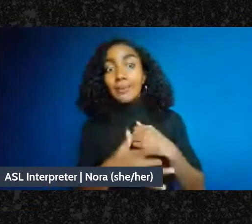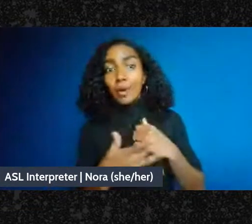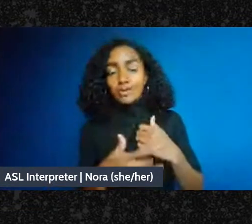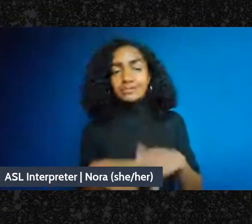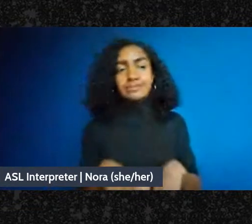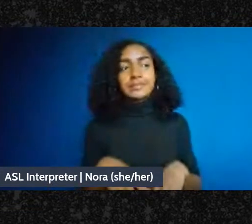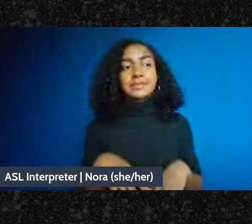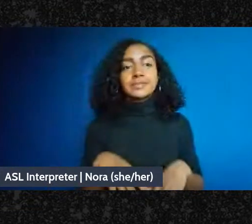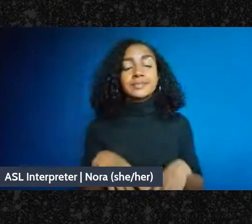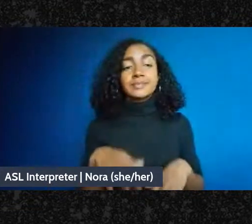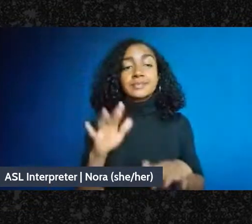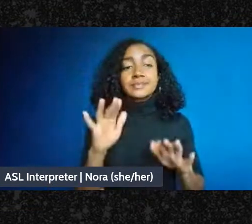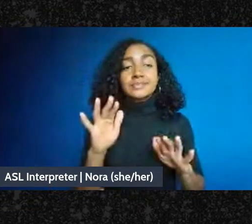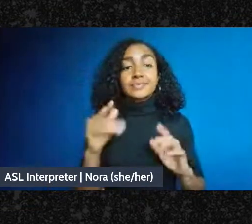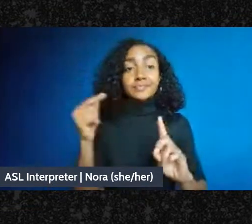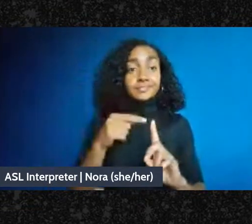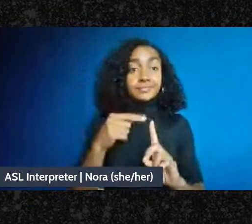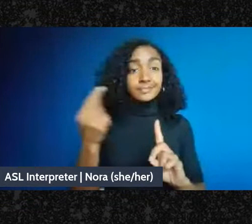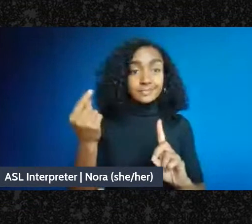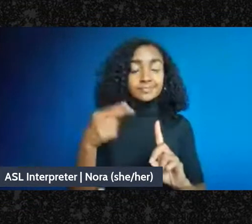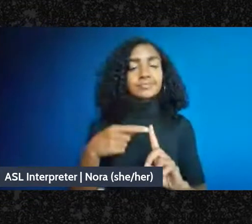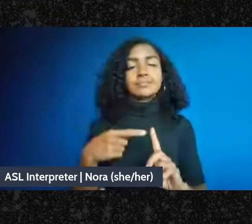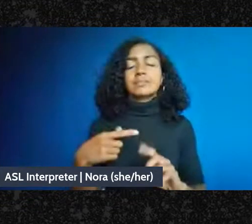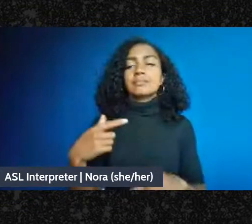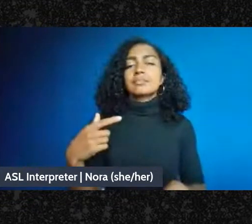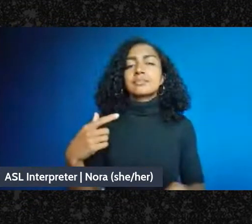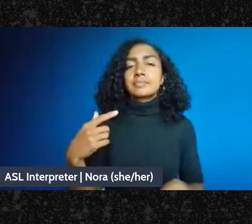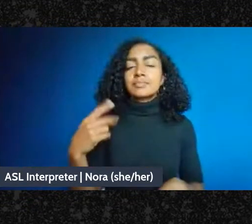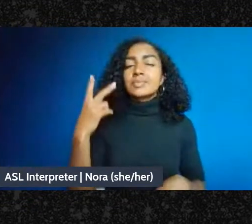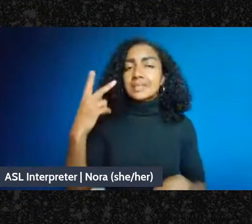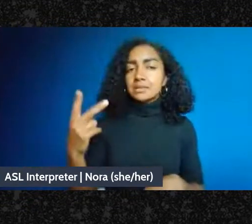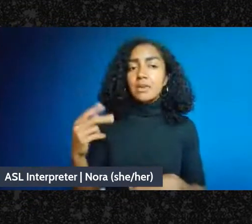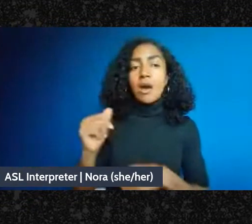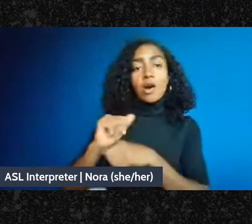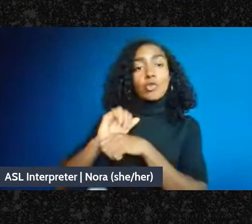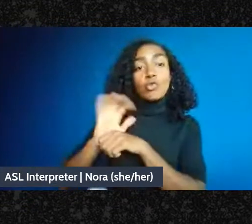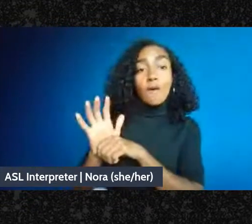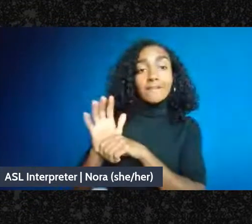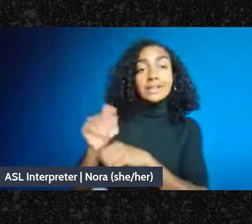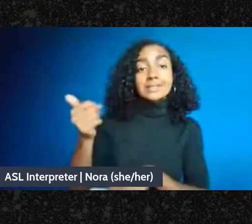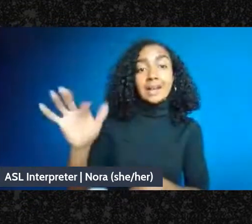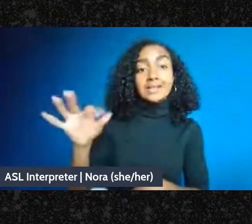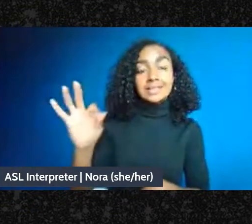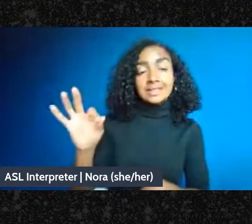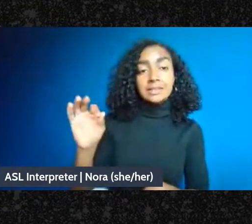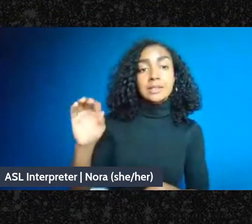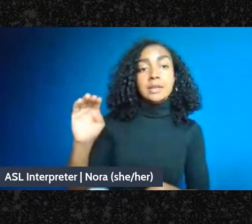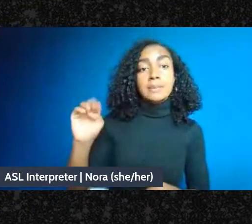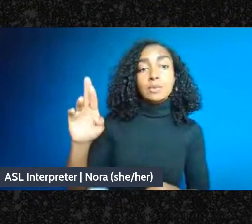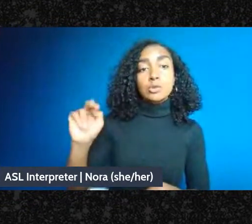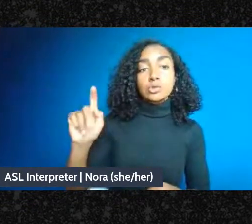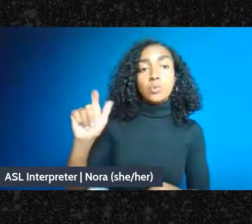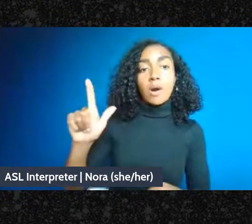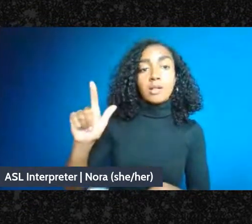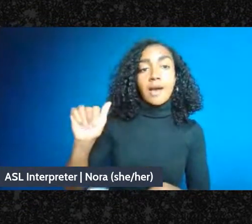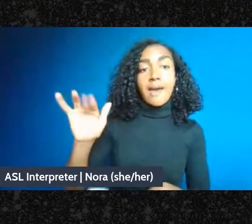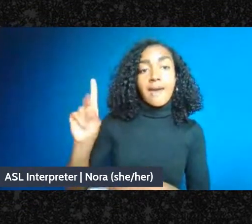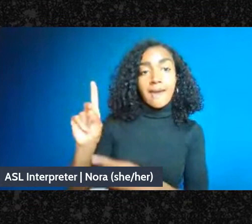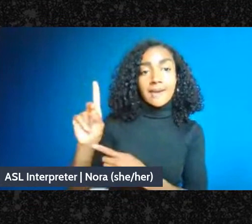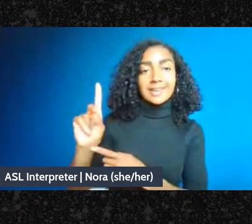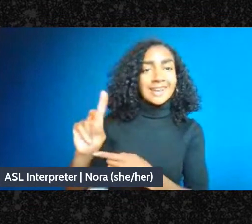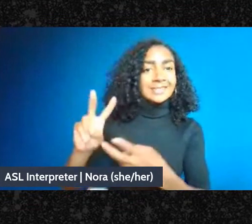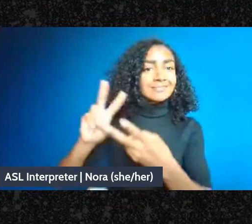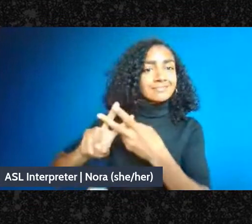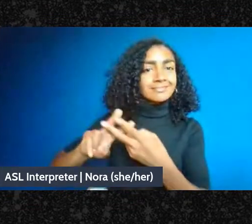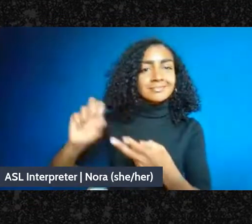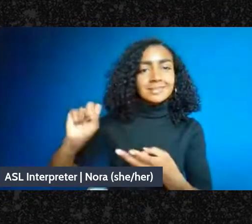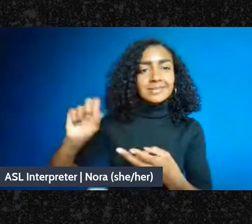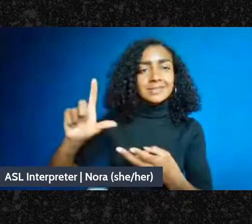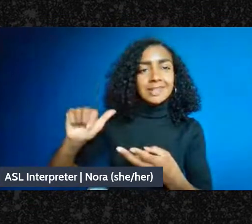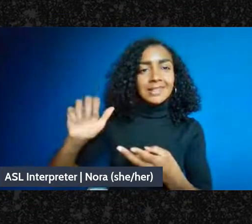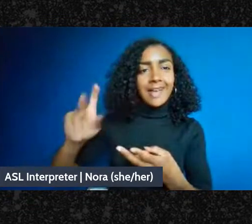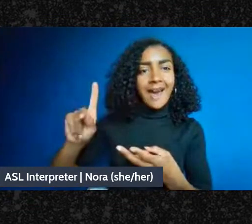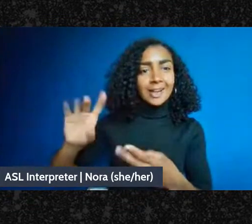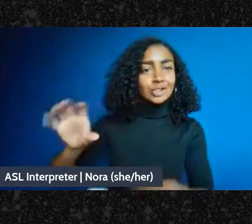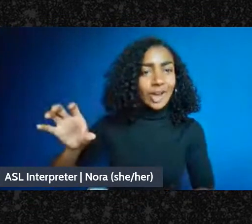is that there's been a Covid 19 mutual aid slack channel active in the U.S over the last year.